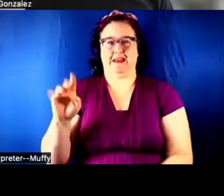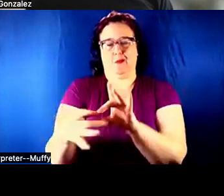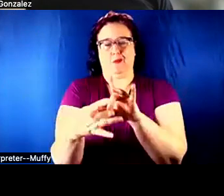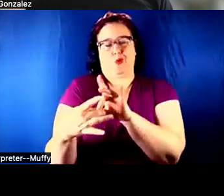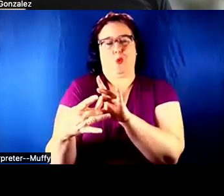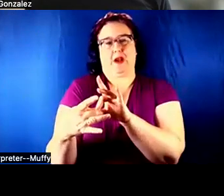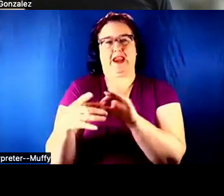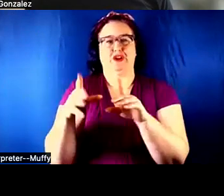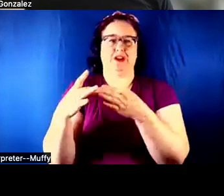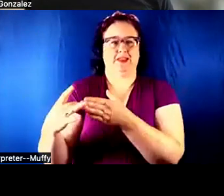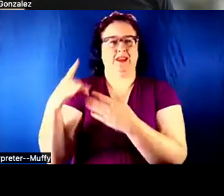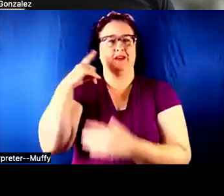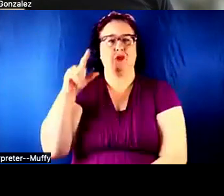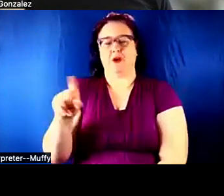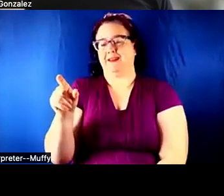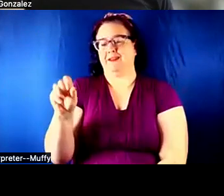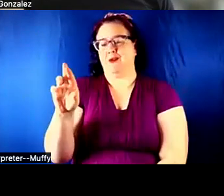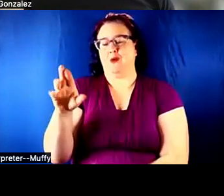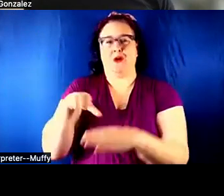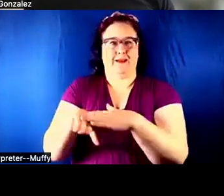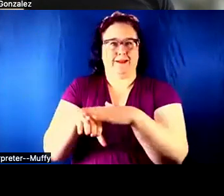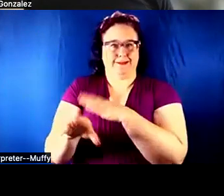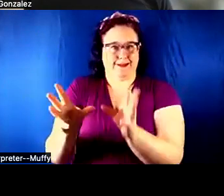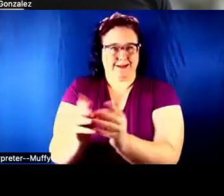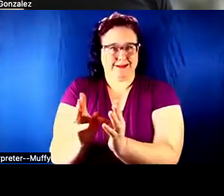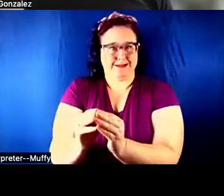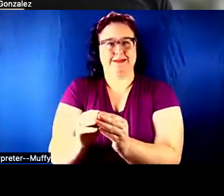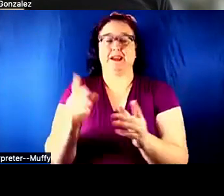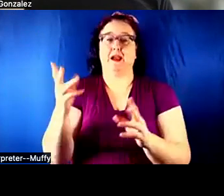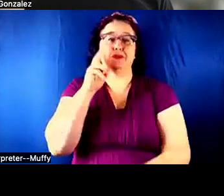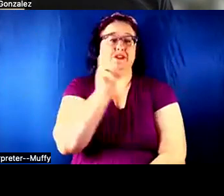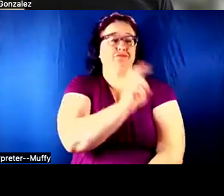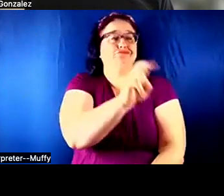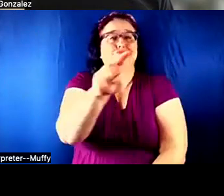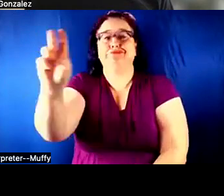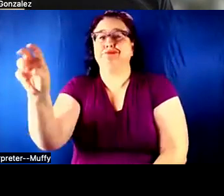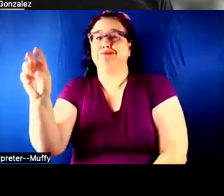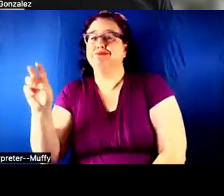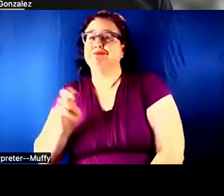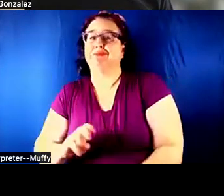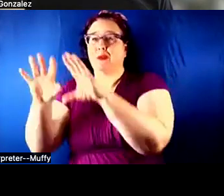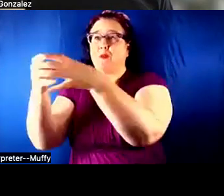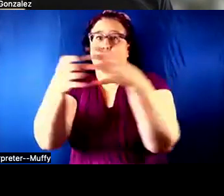XR ACCESS. JUST HOPPING TO AN FRO BETWEEN THE BREAKOUTS TO MAKE SURE THINGS ARE GOING WELL.